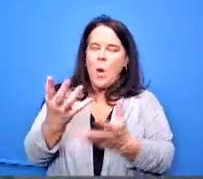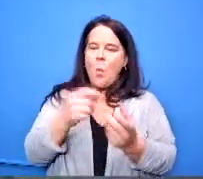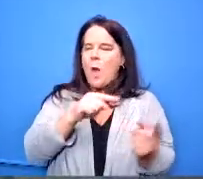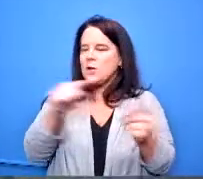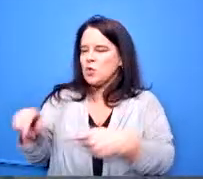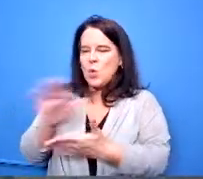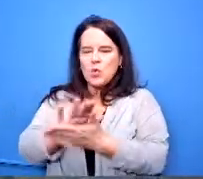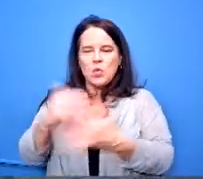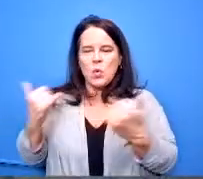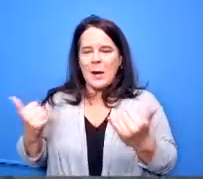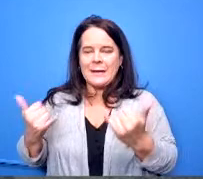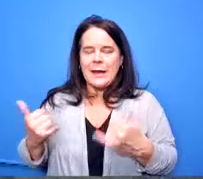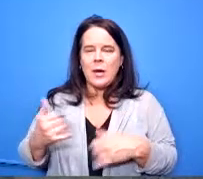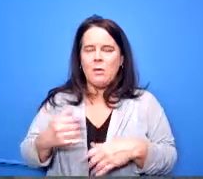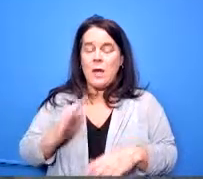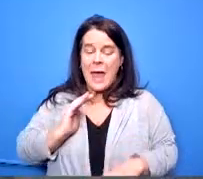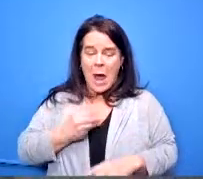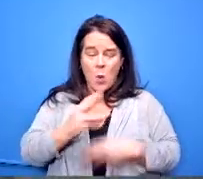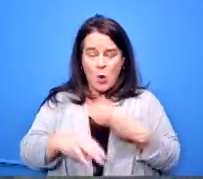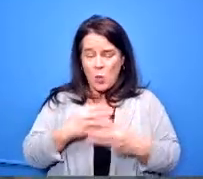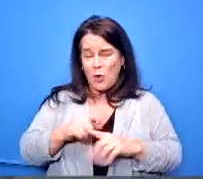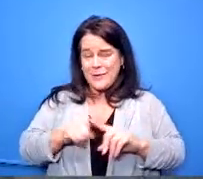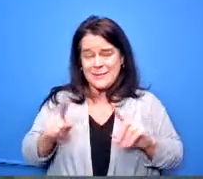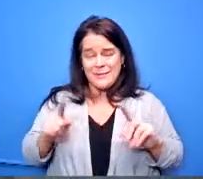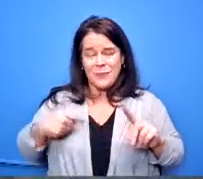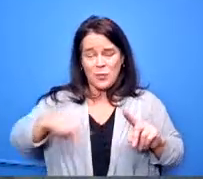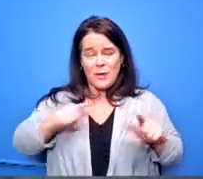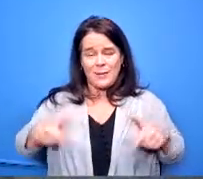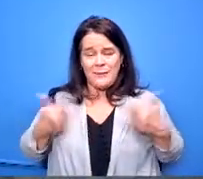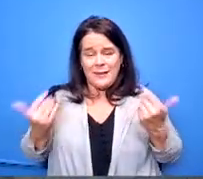different world that we live in so to understand like there is a mound street academy there